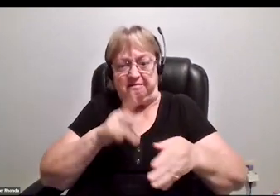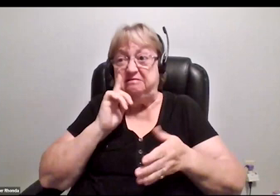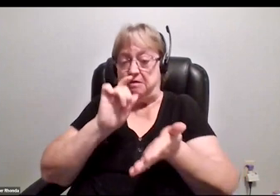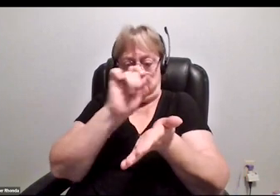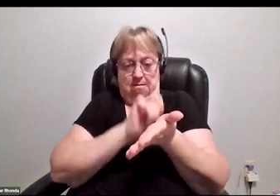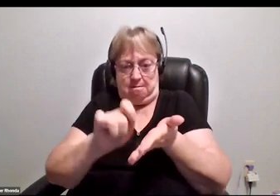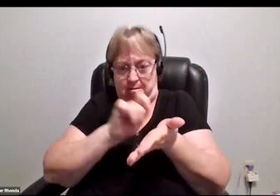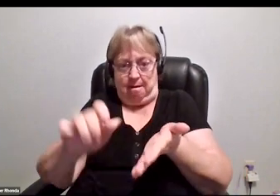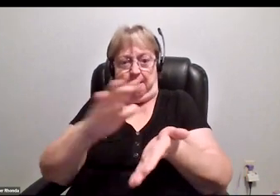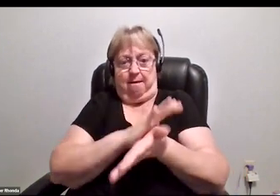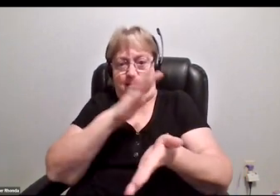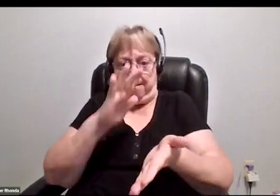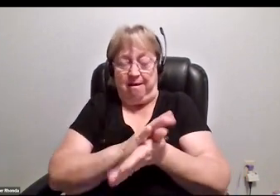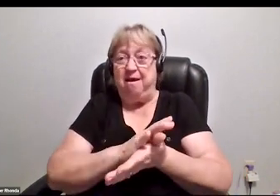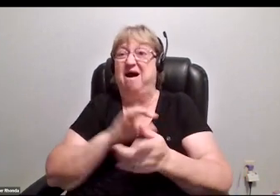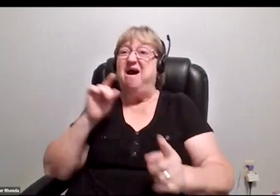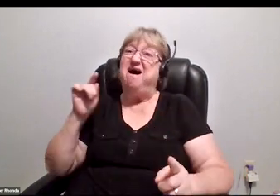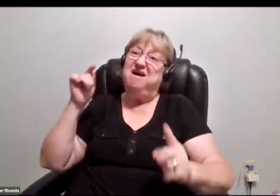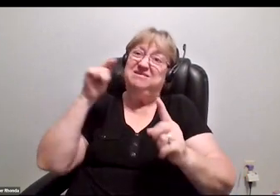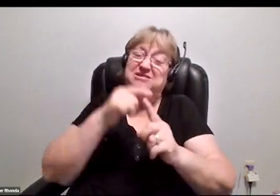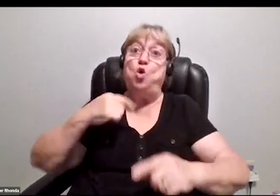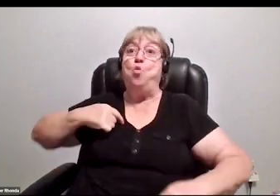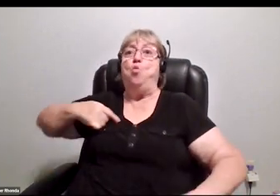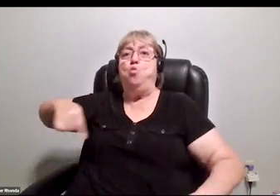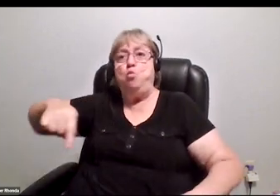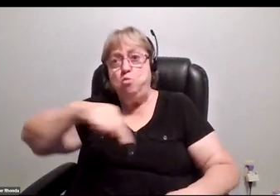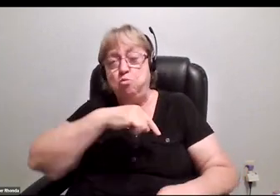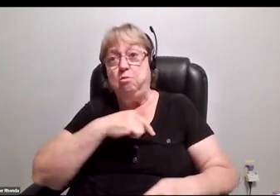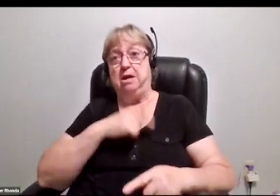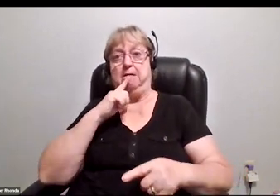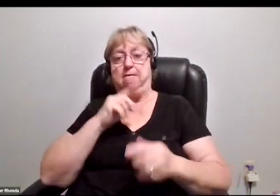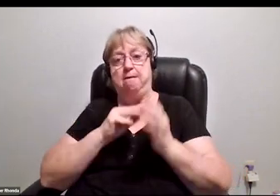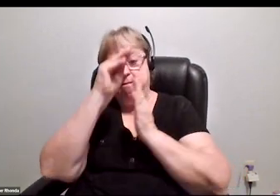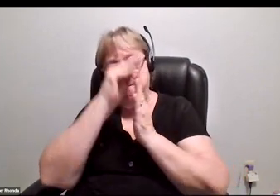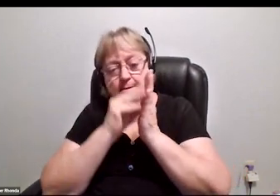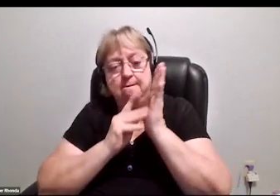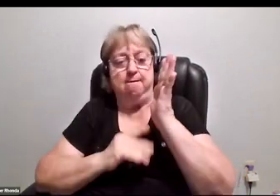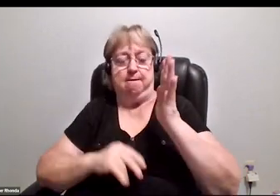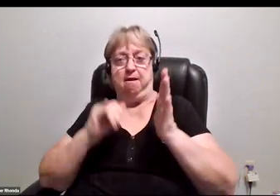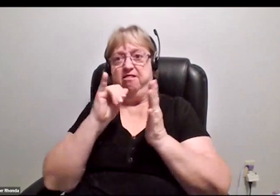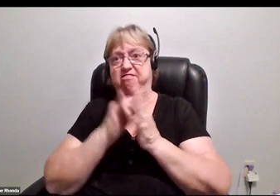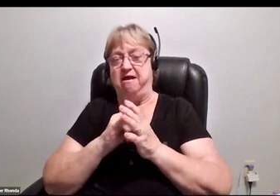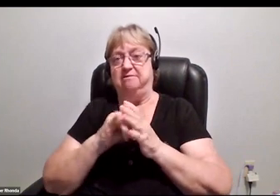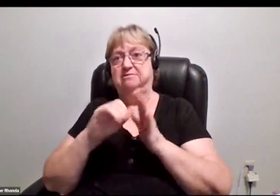Until we're the ones putting together the sample group to test,